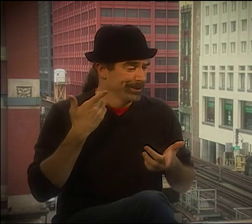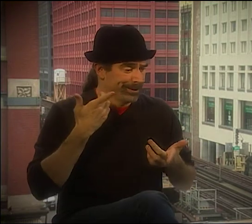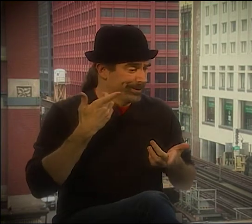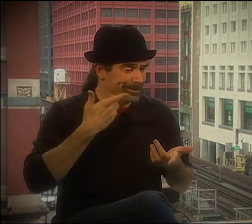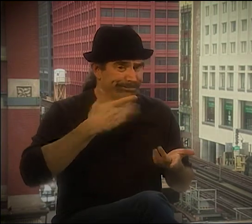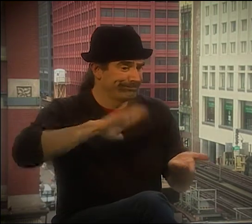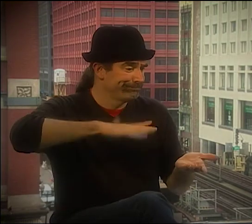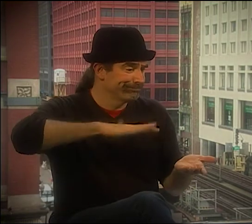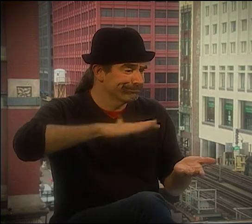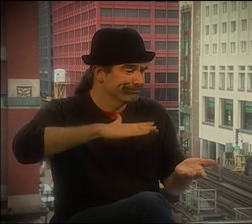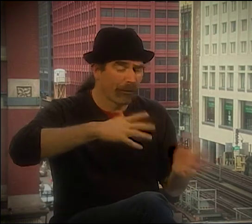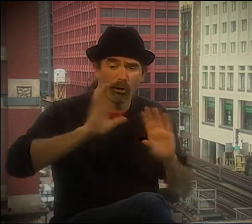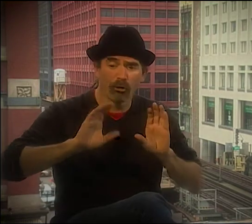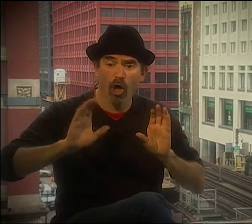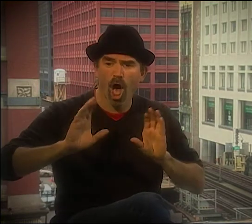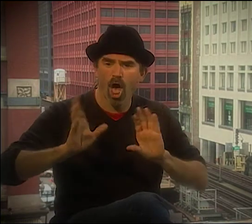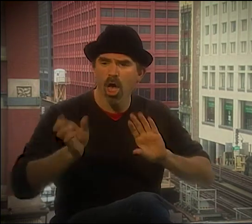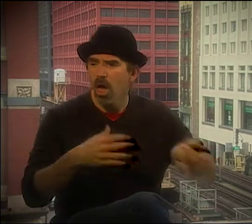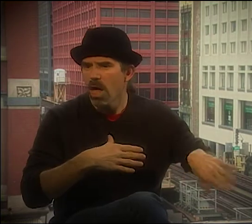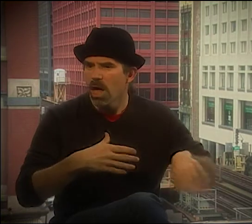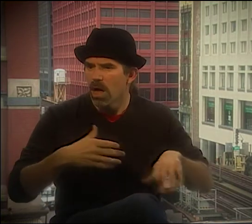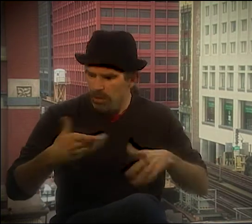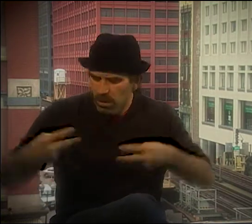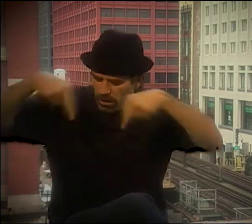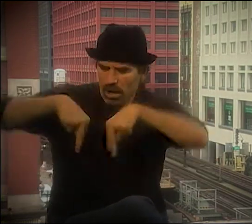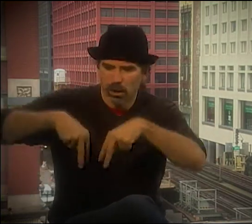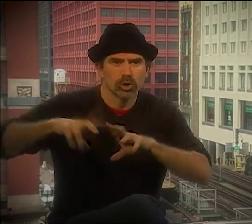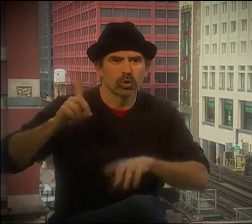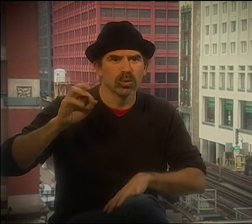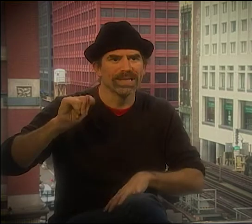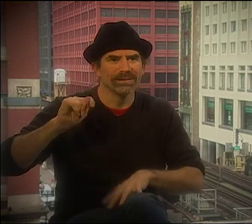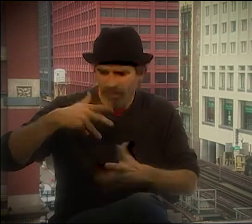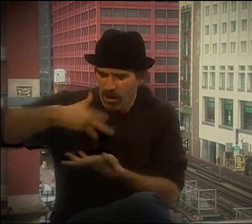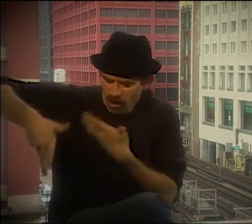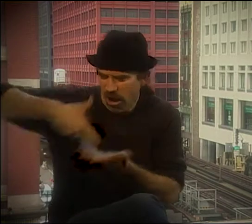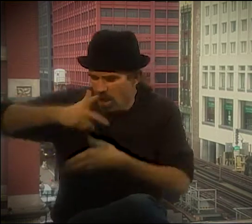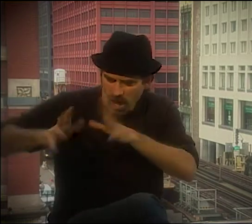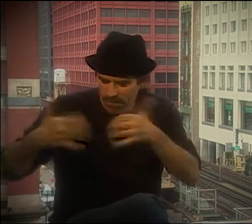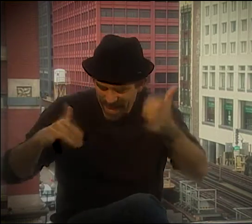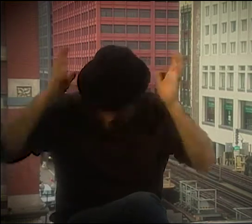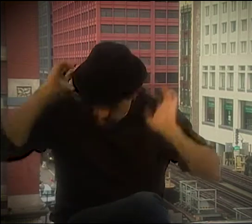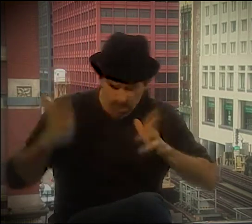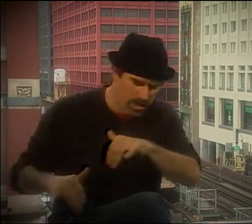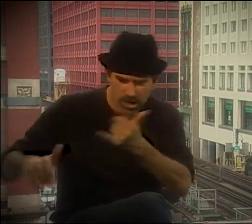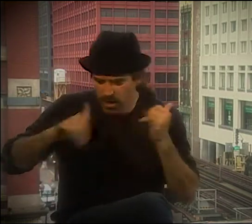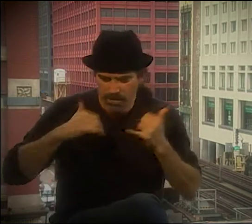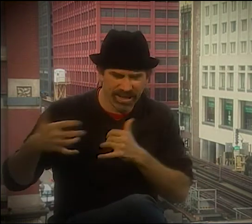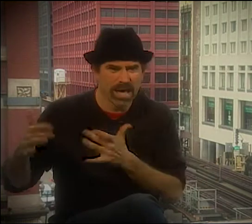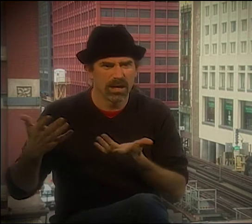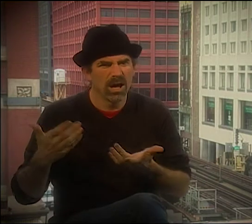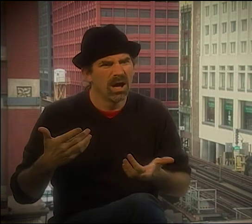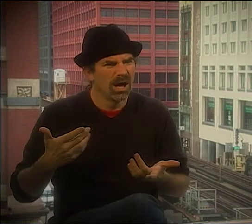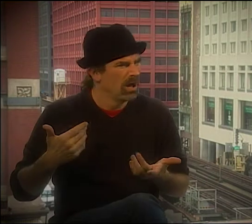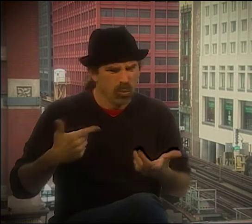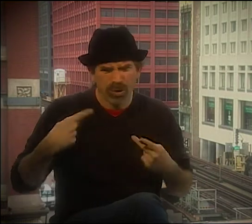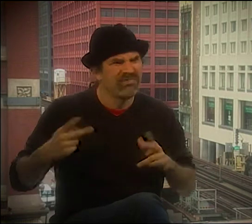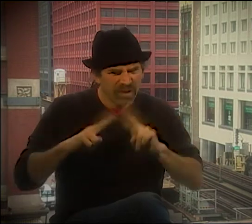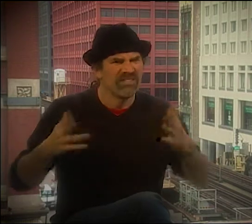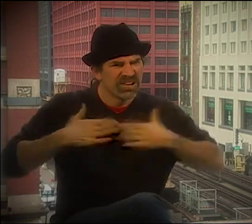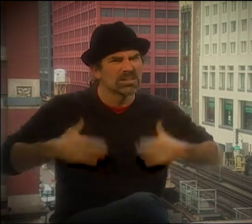DAY TO DO THIS, YOU KNOW, PLAYING WITH IDEAS, AND OFTEN, WELL, SOMETIMES I'D BE COOKING OR WE WOULD JUST STOP WHAT